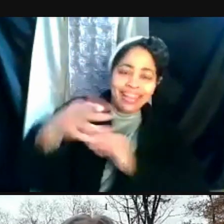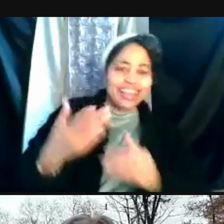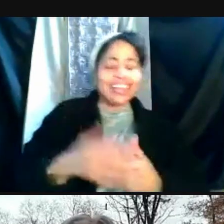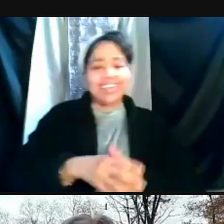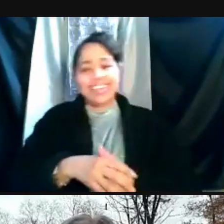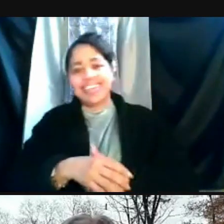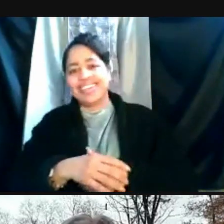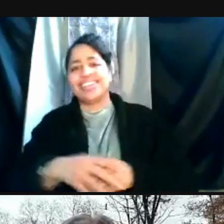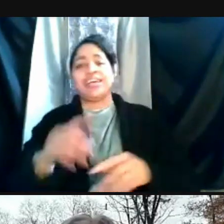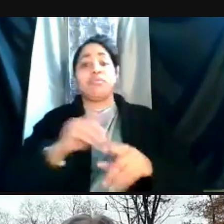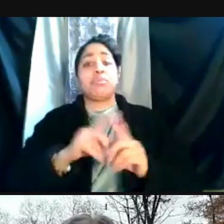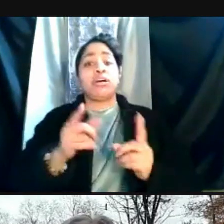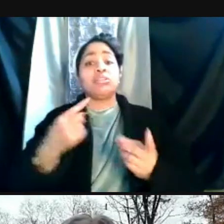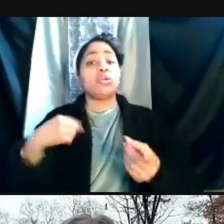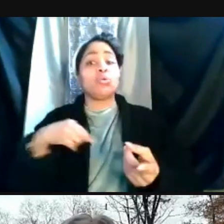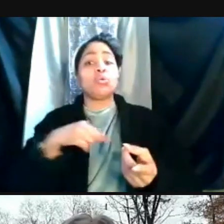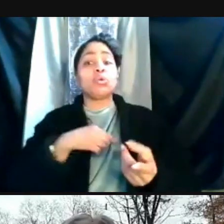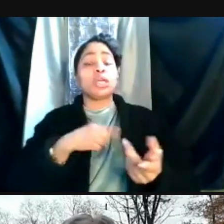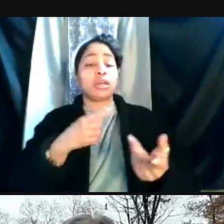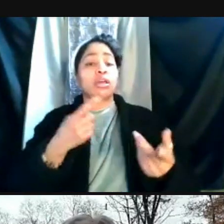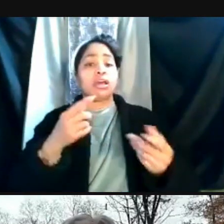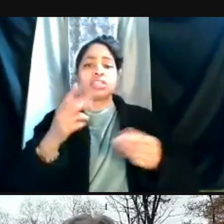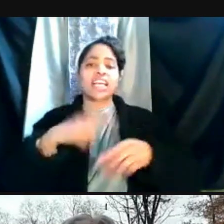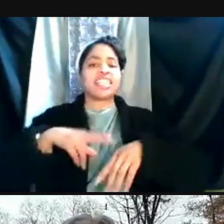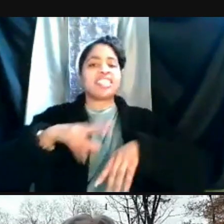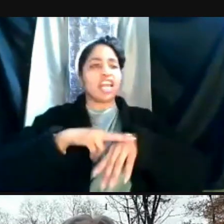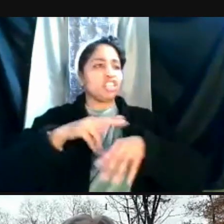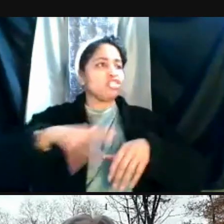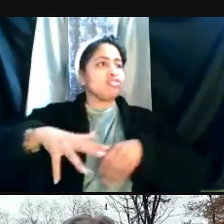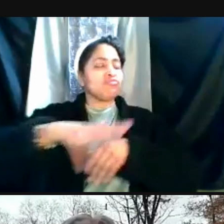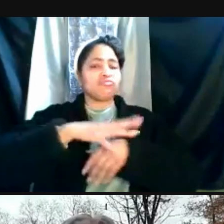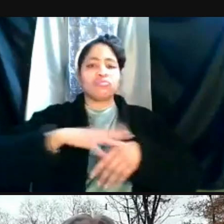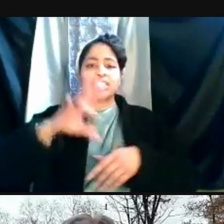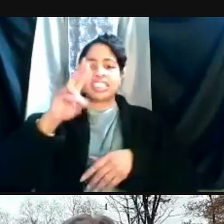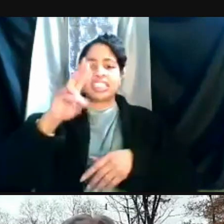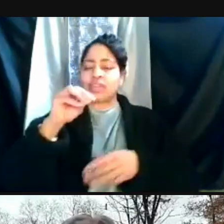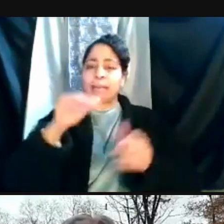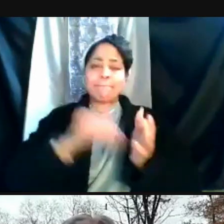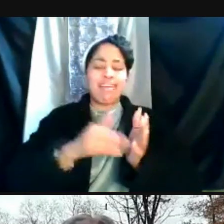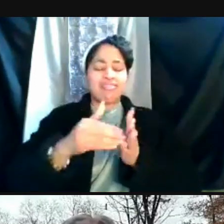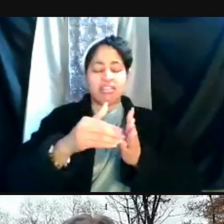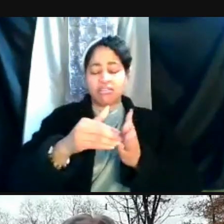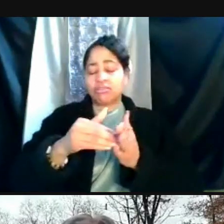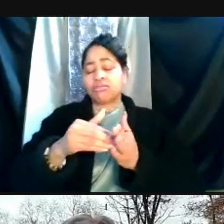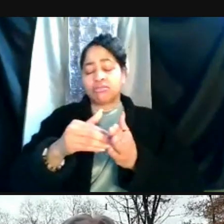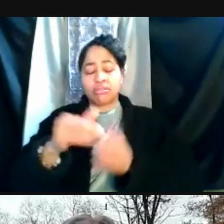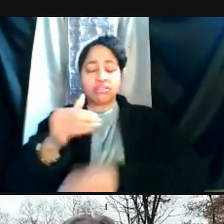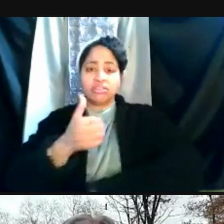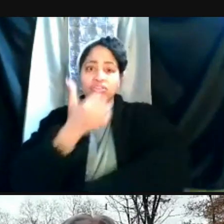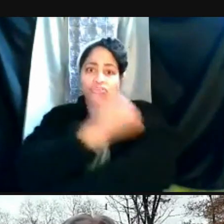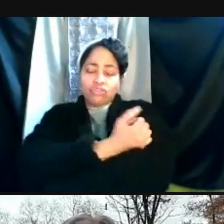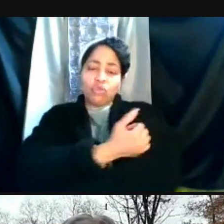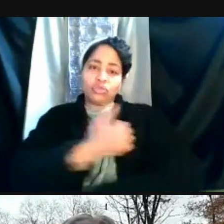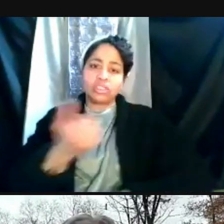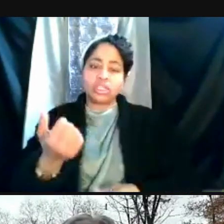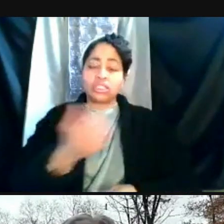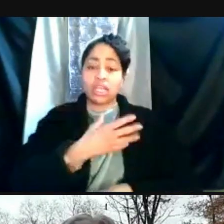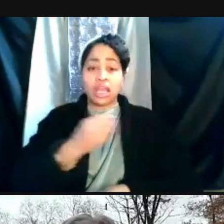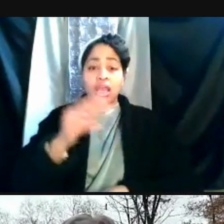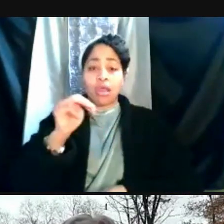But we are, as a nation, around nearly 70 million doses and March is likely to bring almost as many.